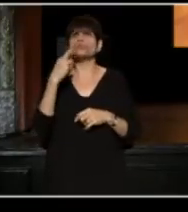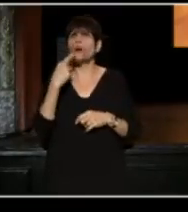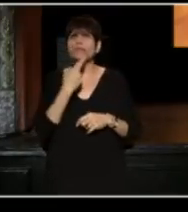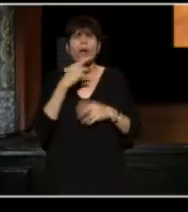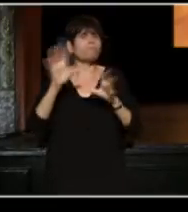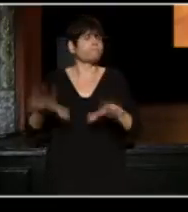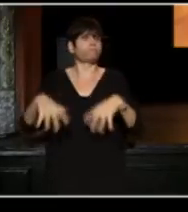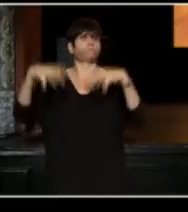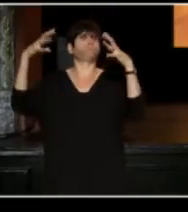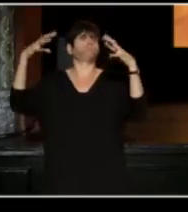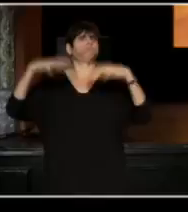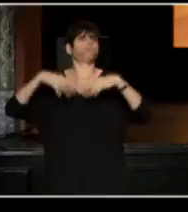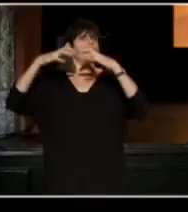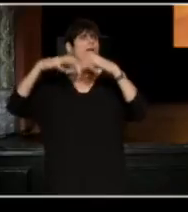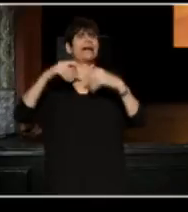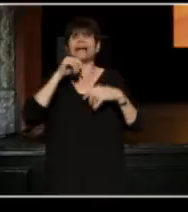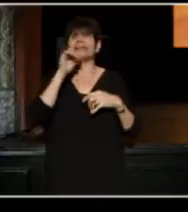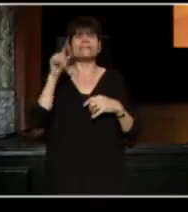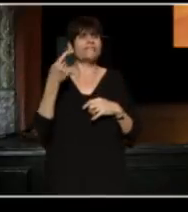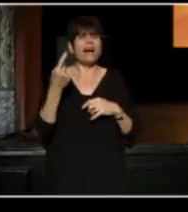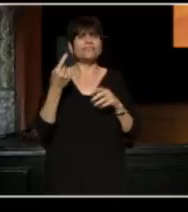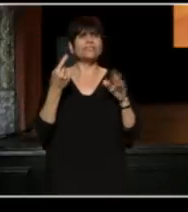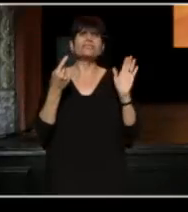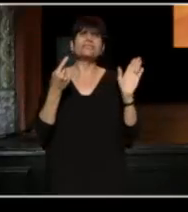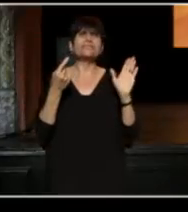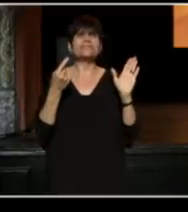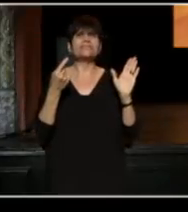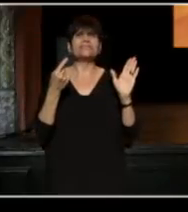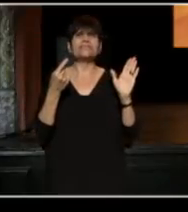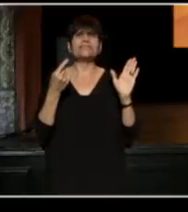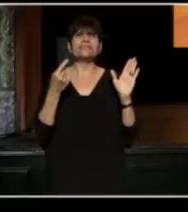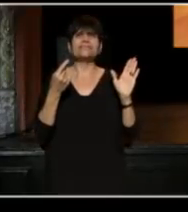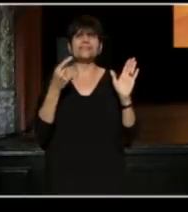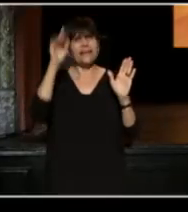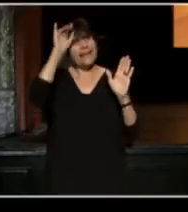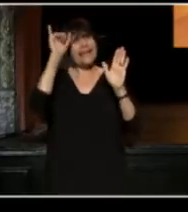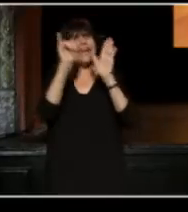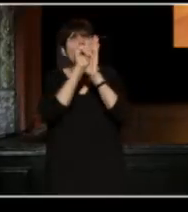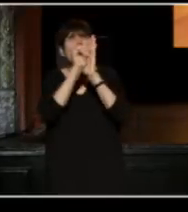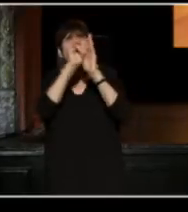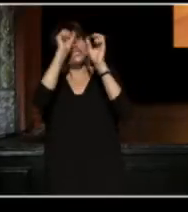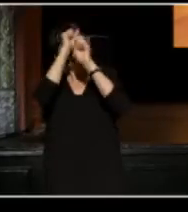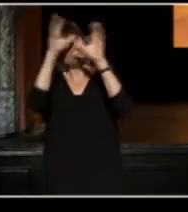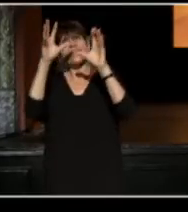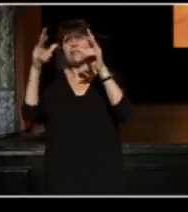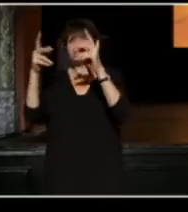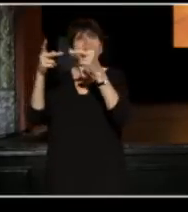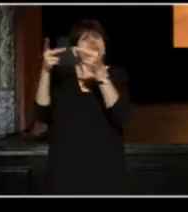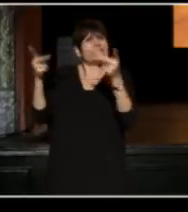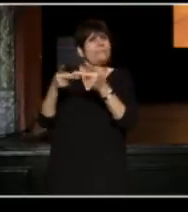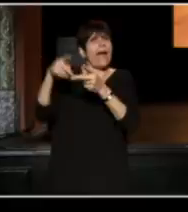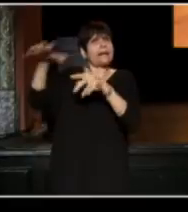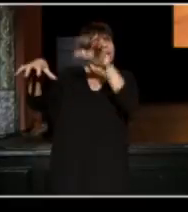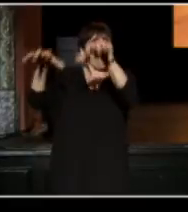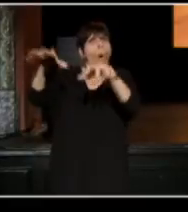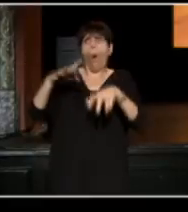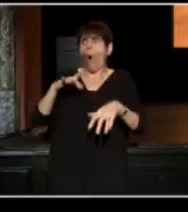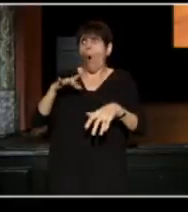But it's not just the fact that it was such an interesting multiplex space that we all dreamed about having,